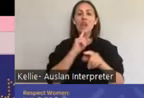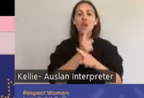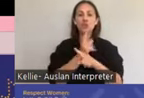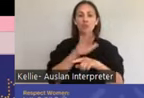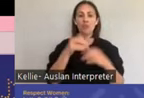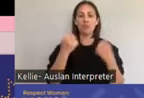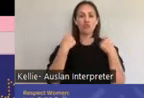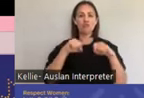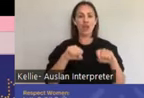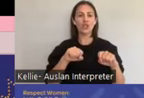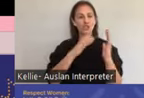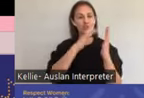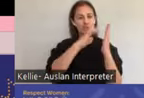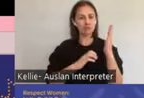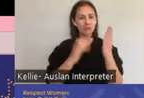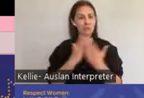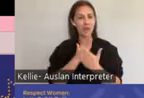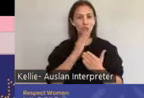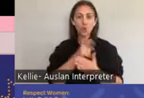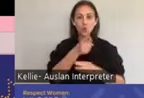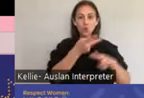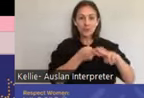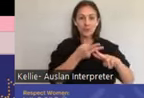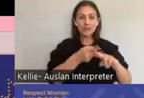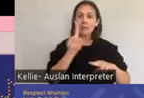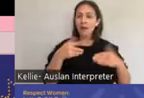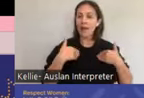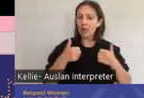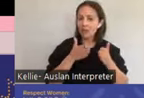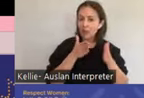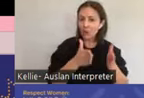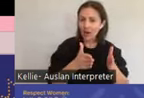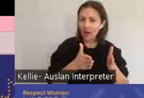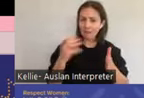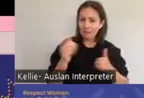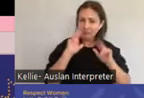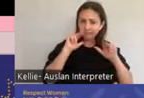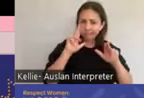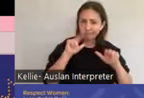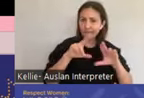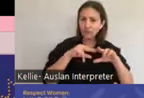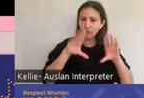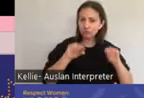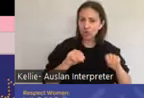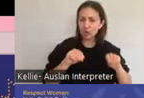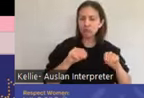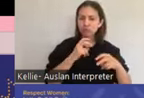of living a sexually healthy life and knowing your body and lastly advocacy and next steps.